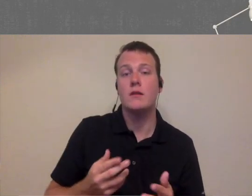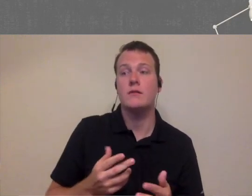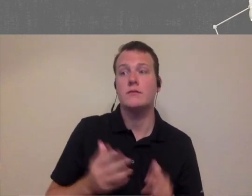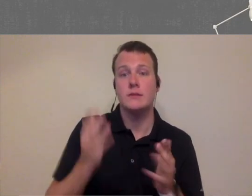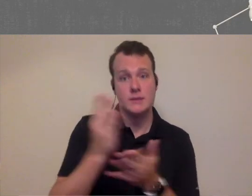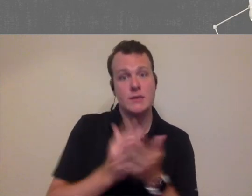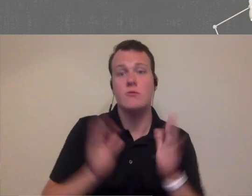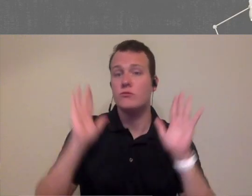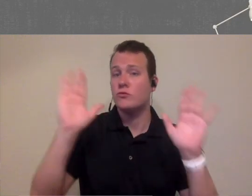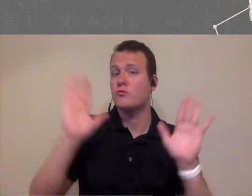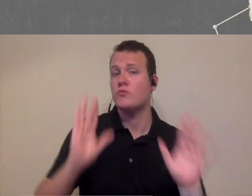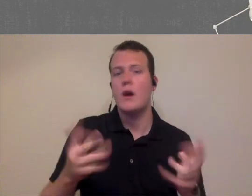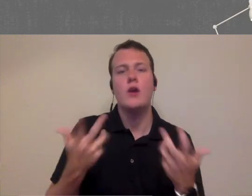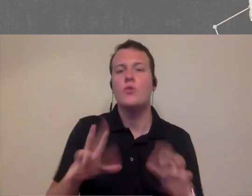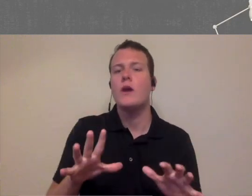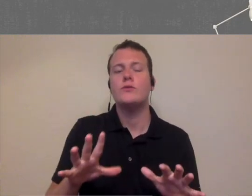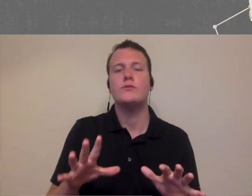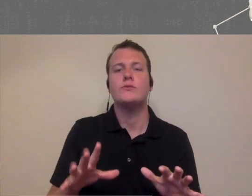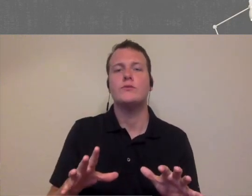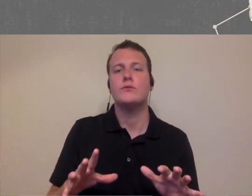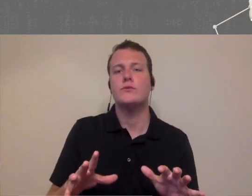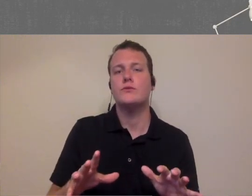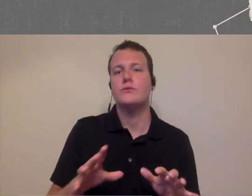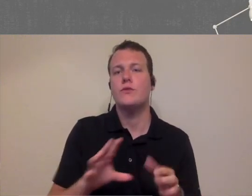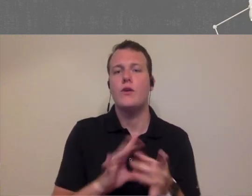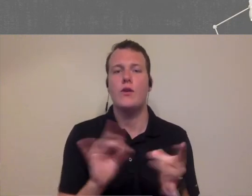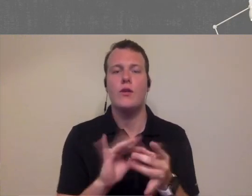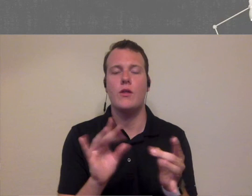of that can be really really great I don't mean to poopoo it it's just a